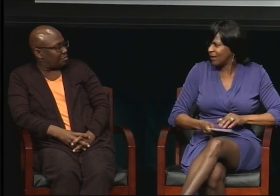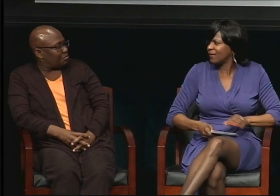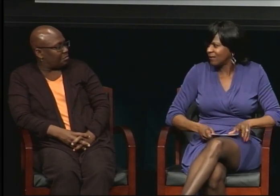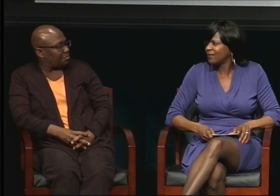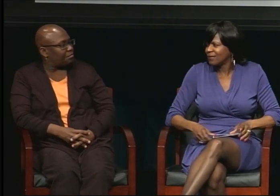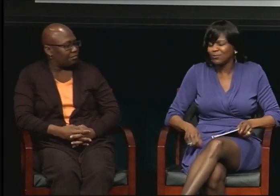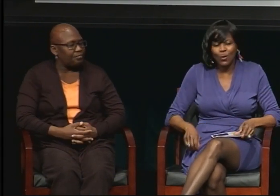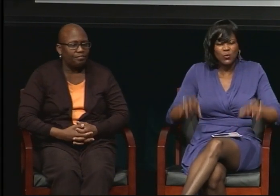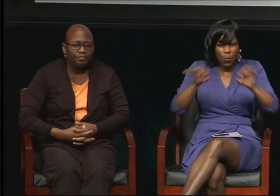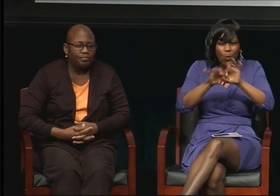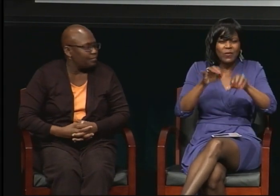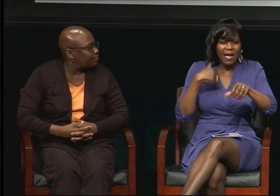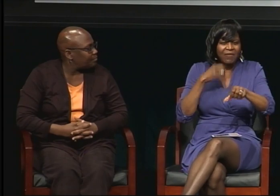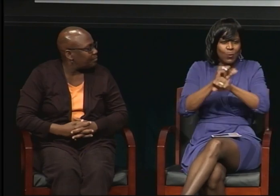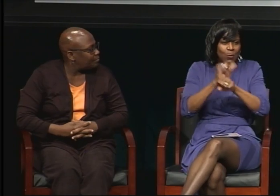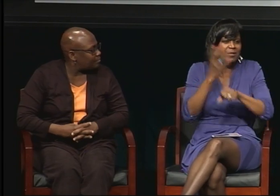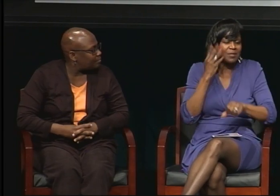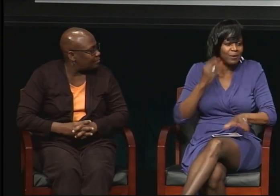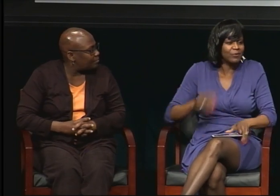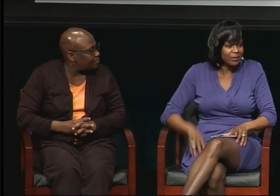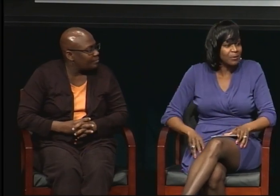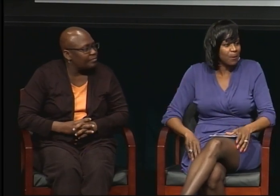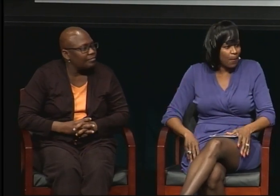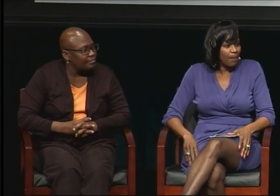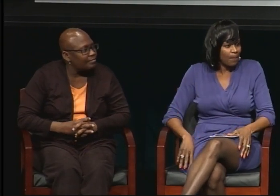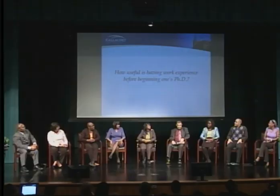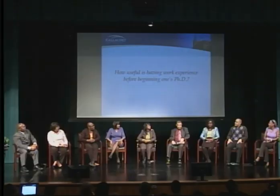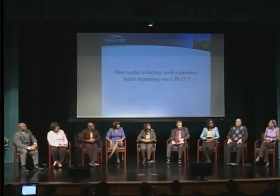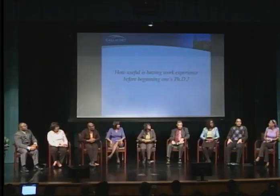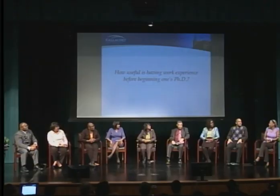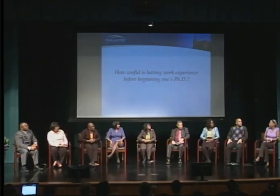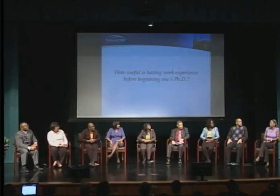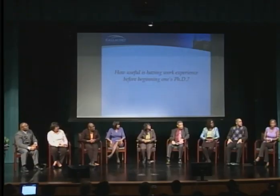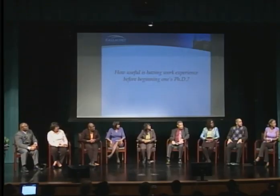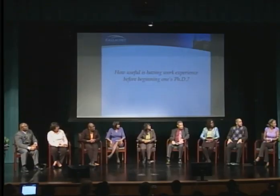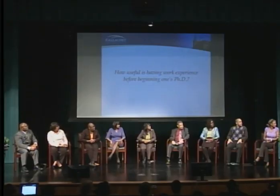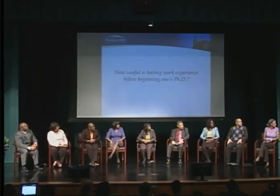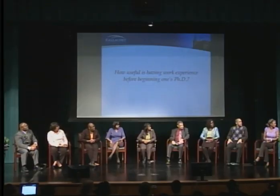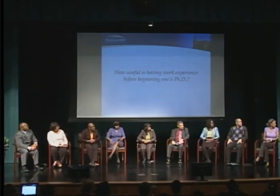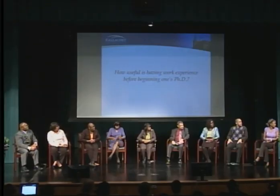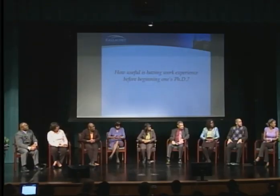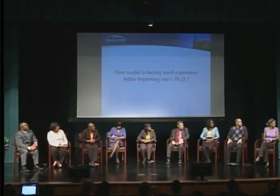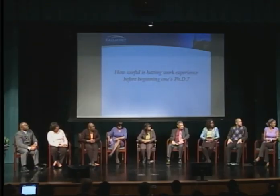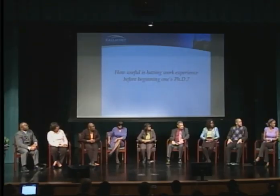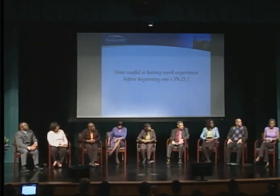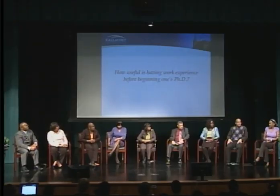Any final comments? I don't know. Time is going fast